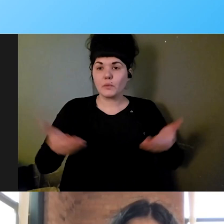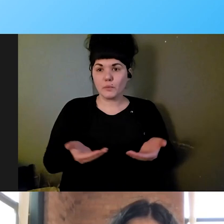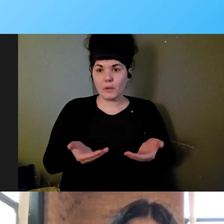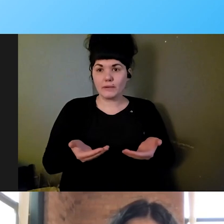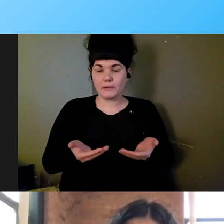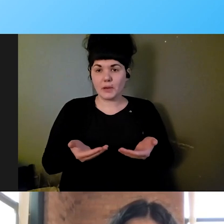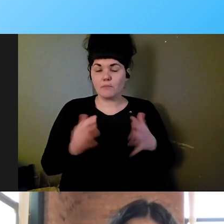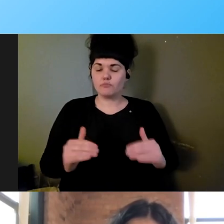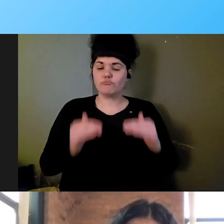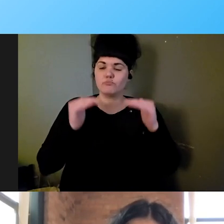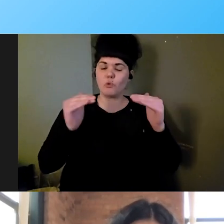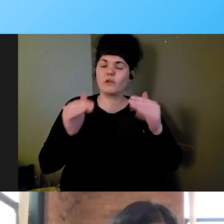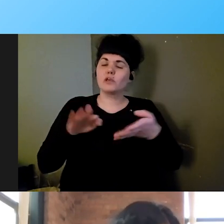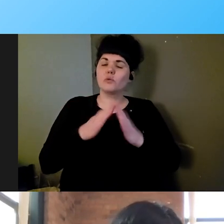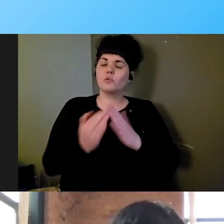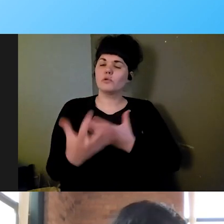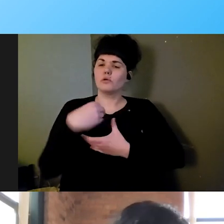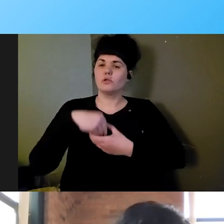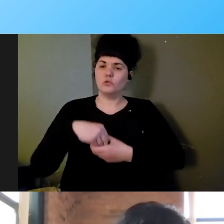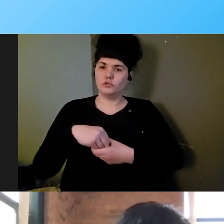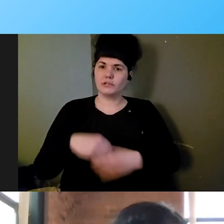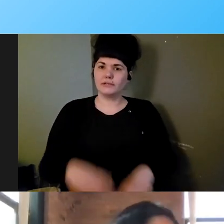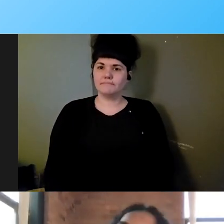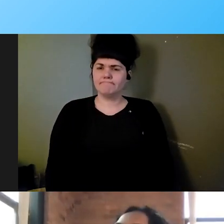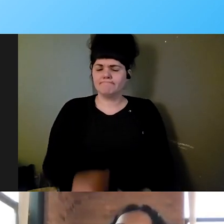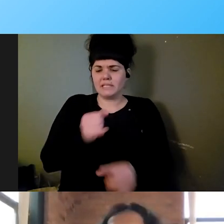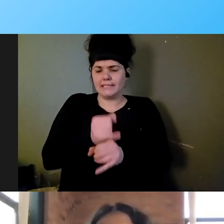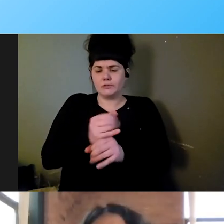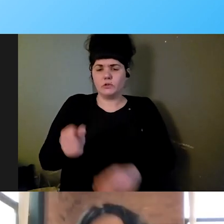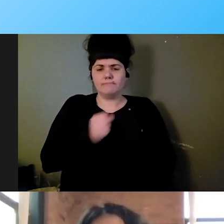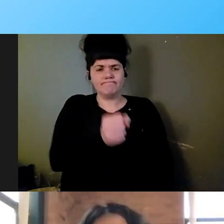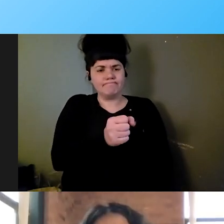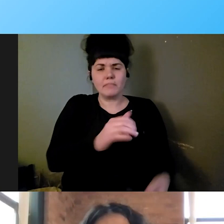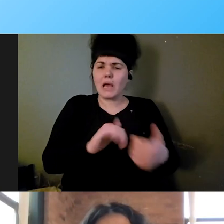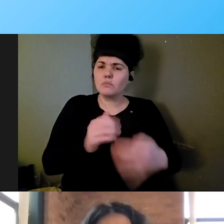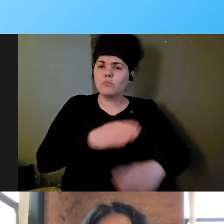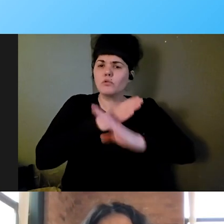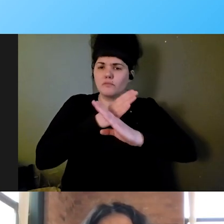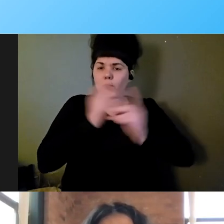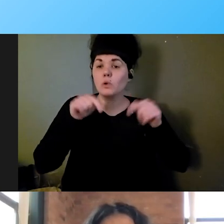welcome to Promoting Community